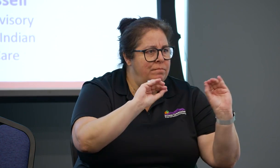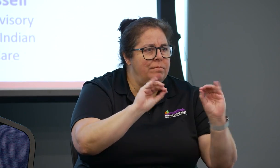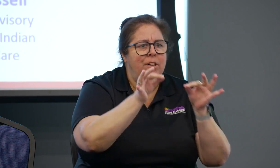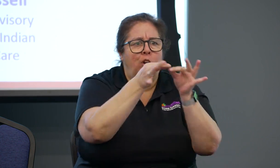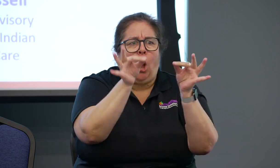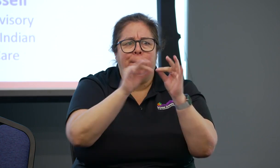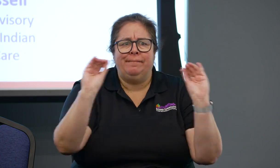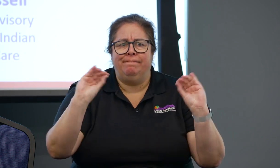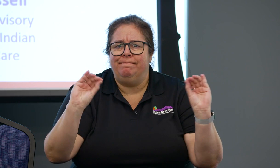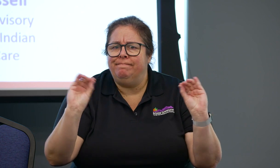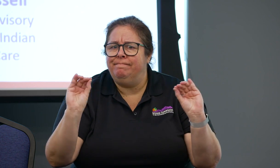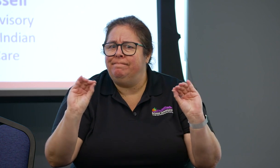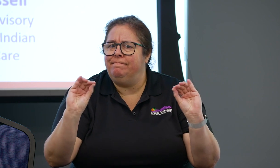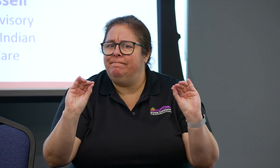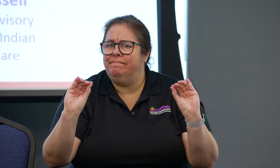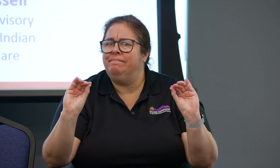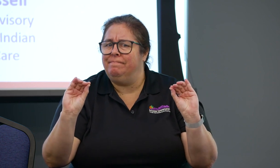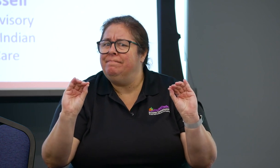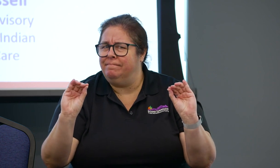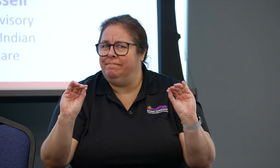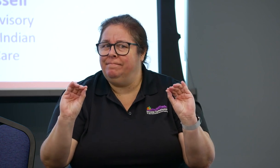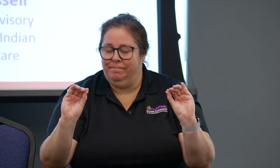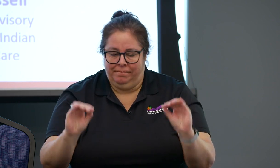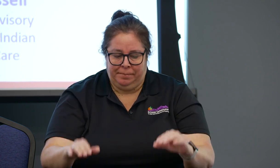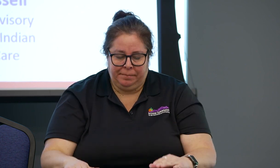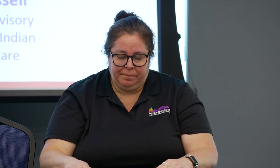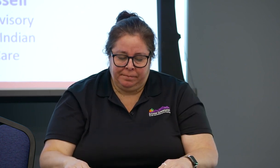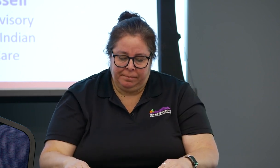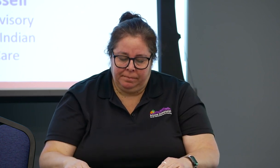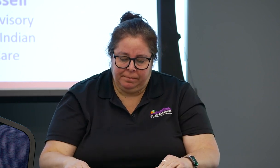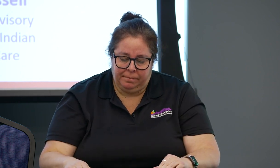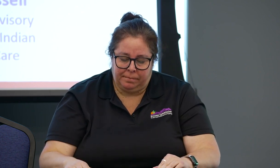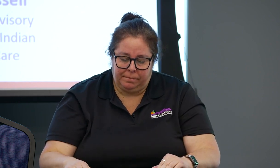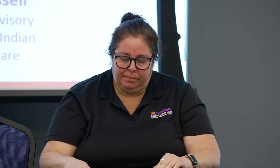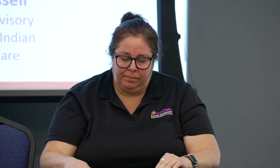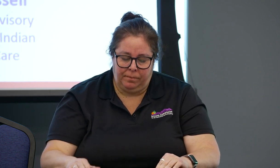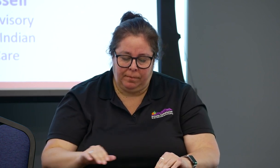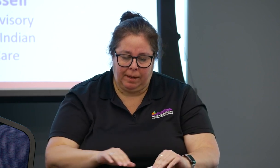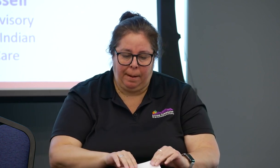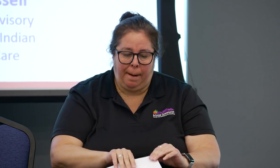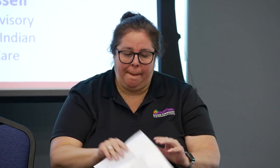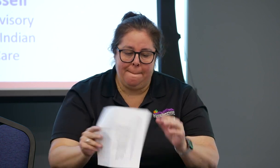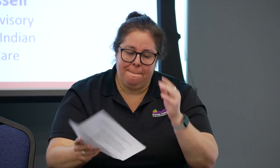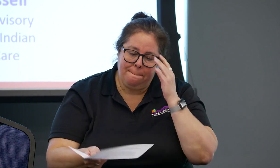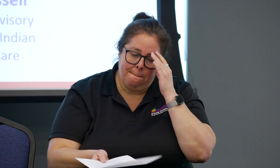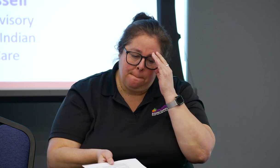Obviously most of us can pull up a website or read a pamphlet to get information,